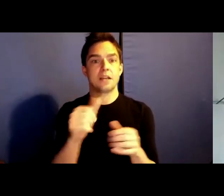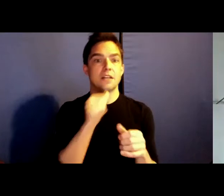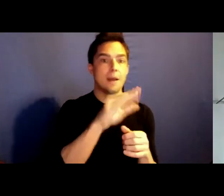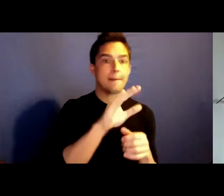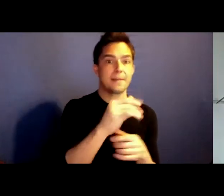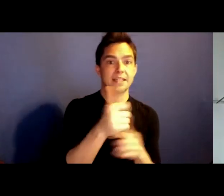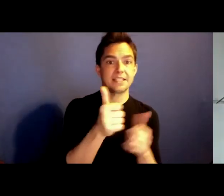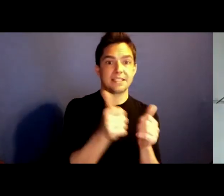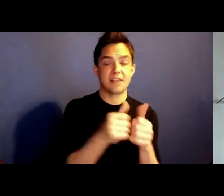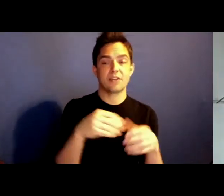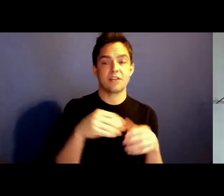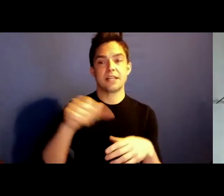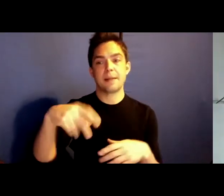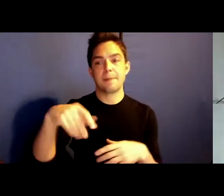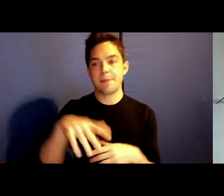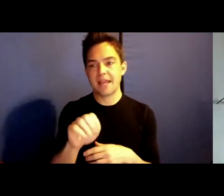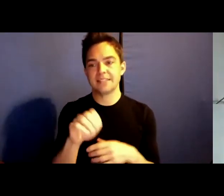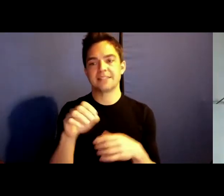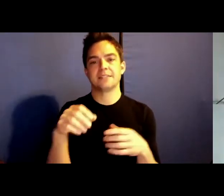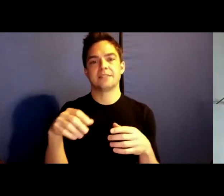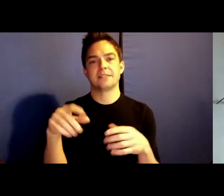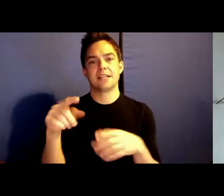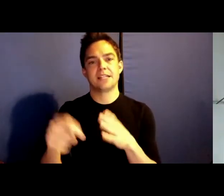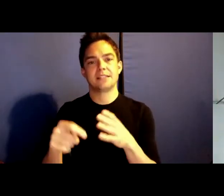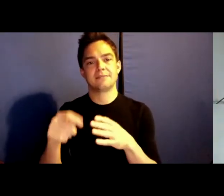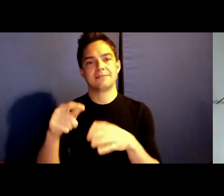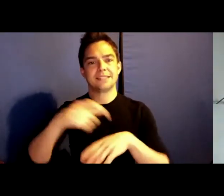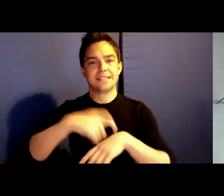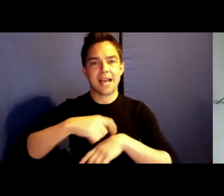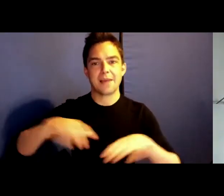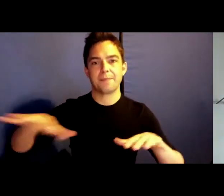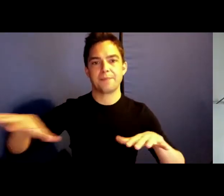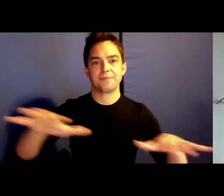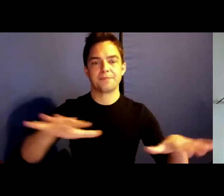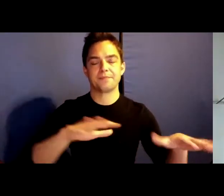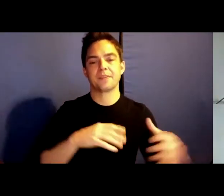and time. Julietta Singh is an associate professor at